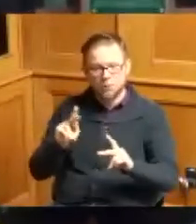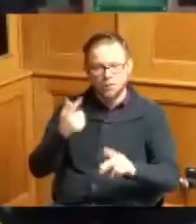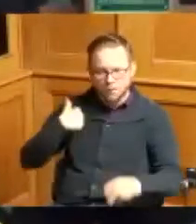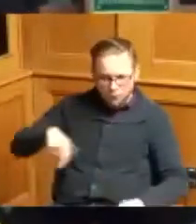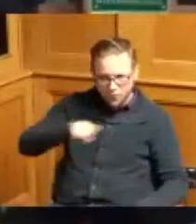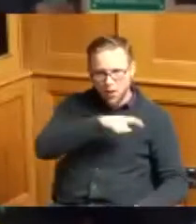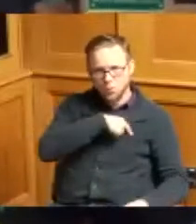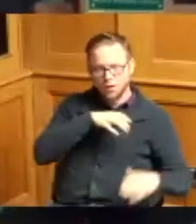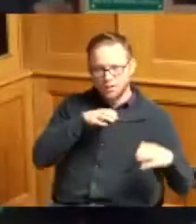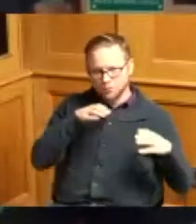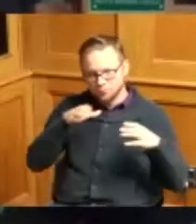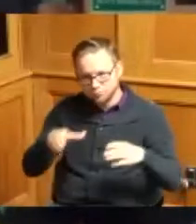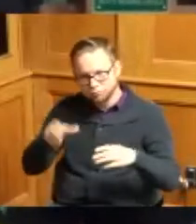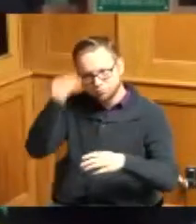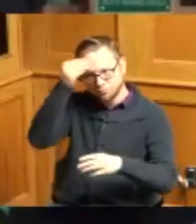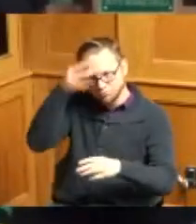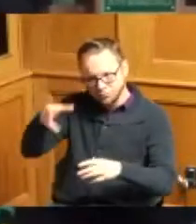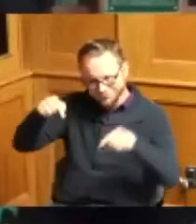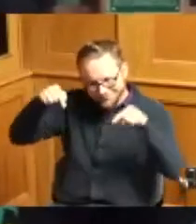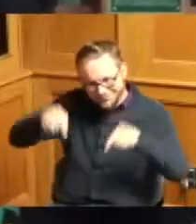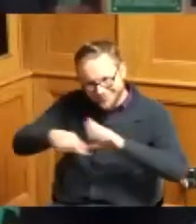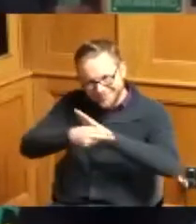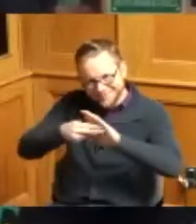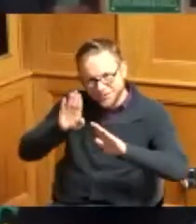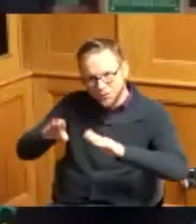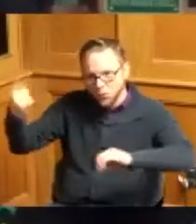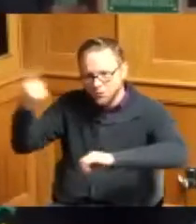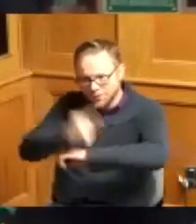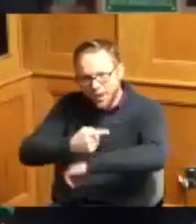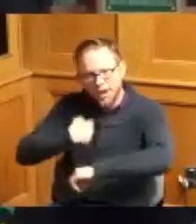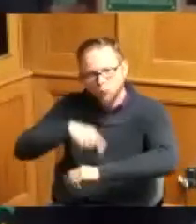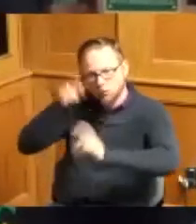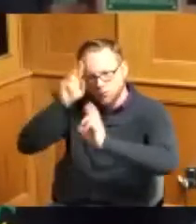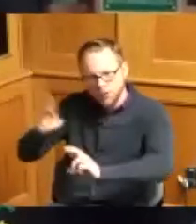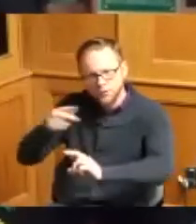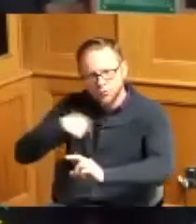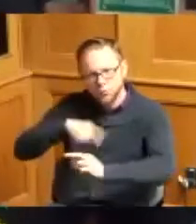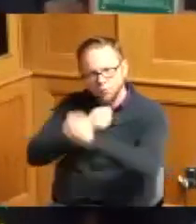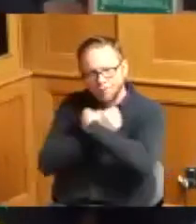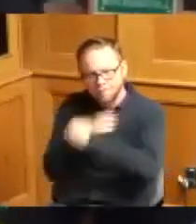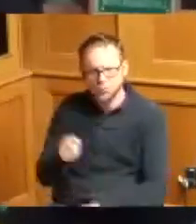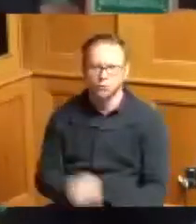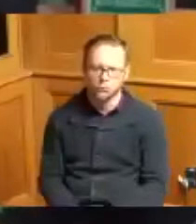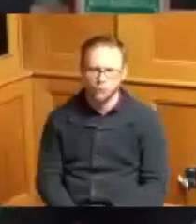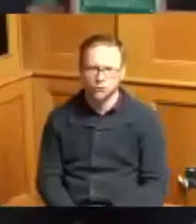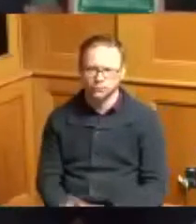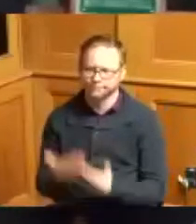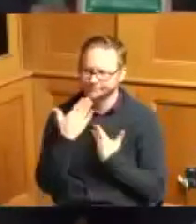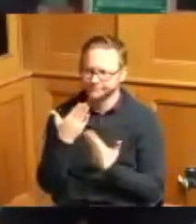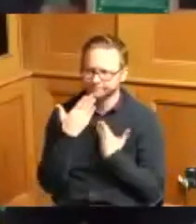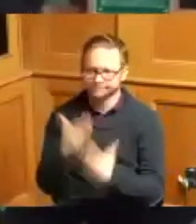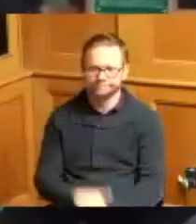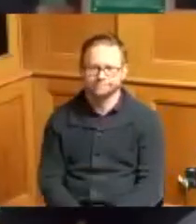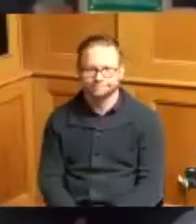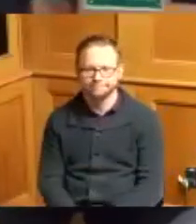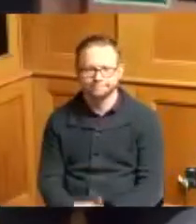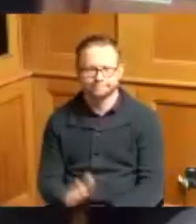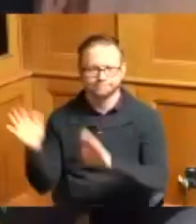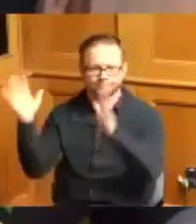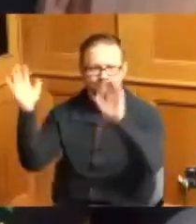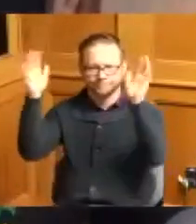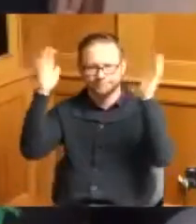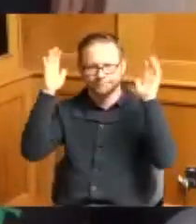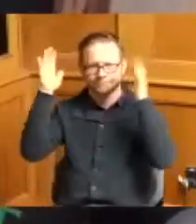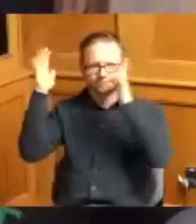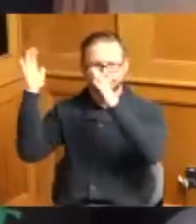that this should be your day because we respect you and we love you so thank you